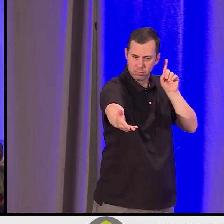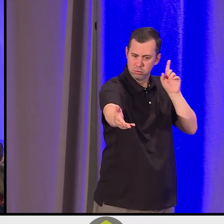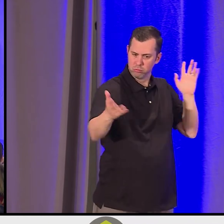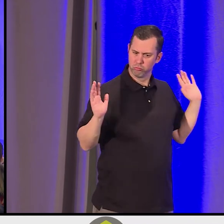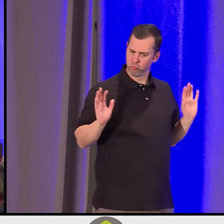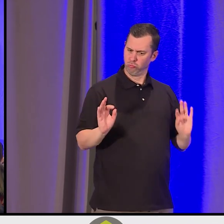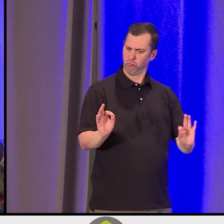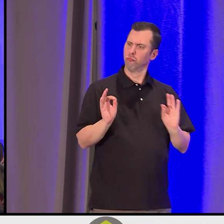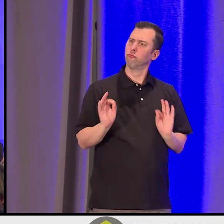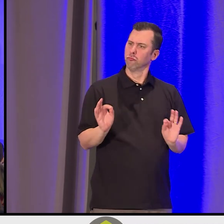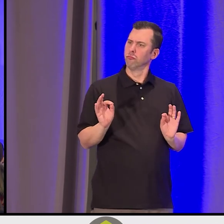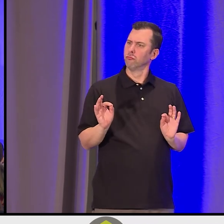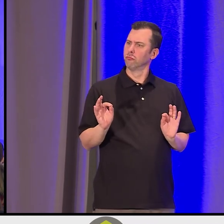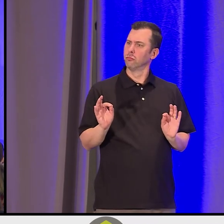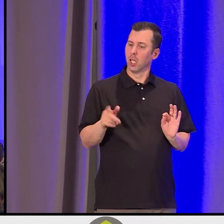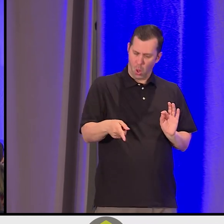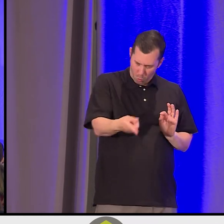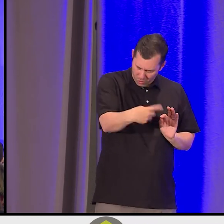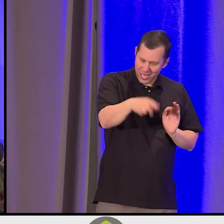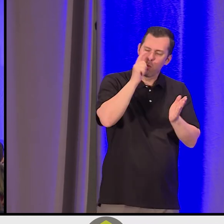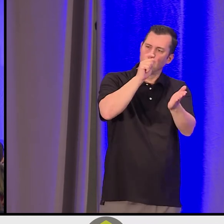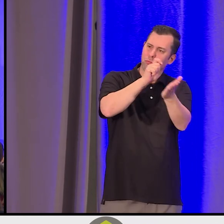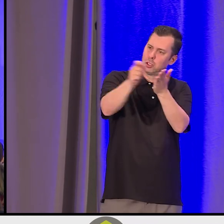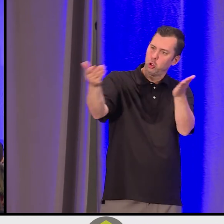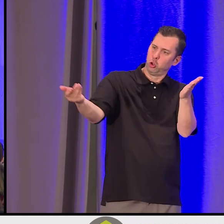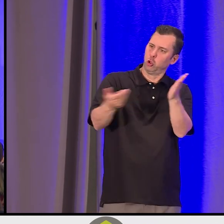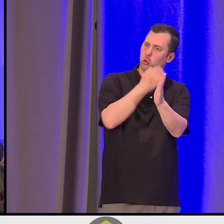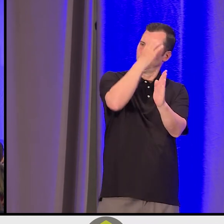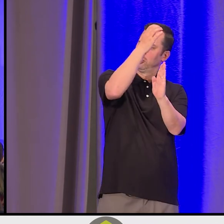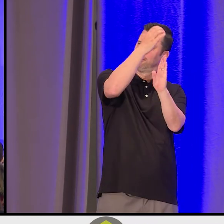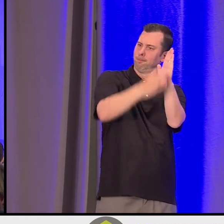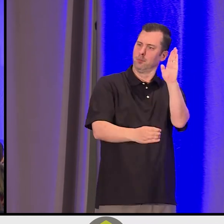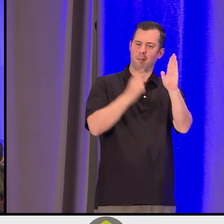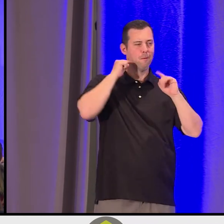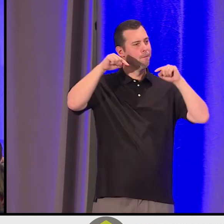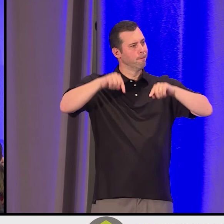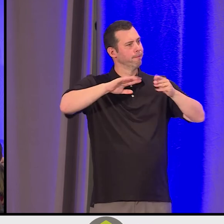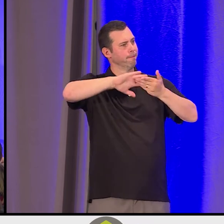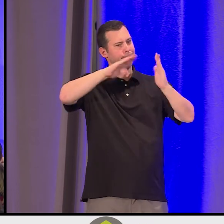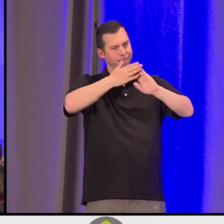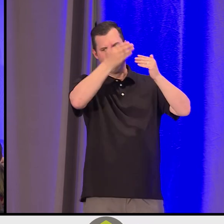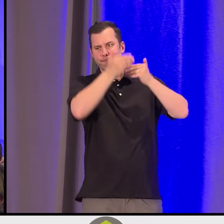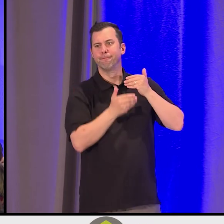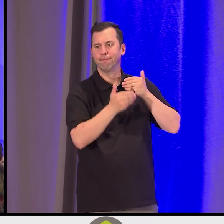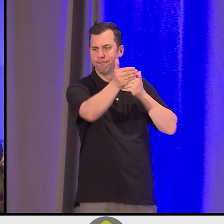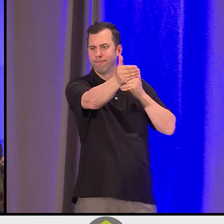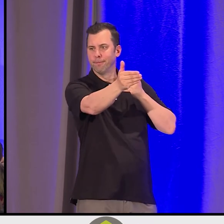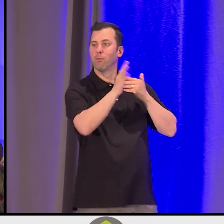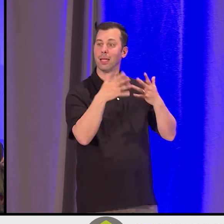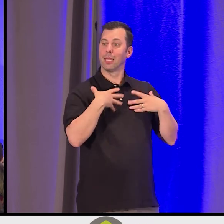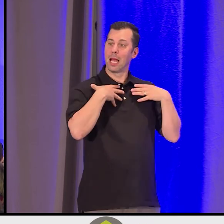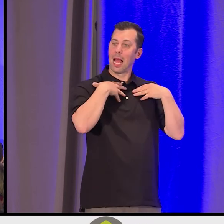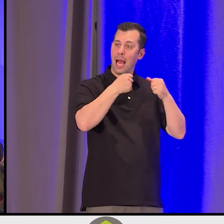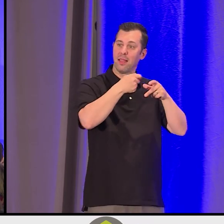We're going to write a new chapter in the future of our communities and the health care system. We're going to recognize where we come from, and